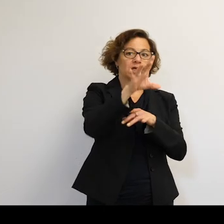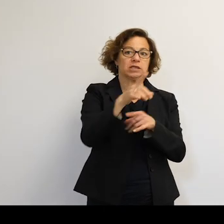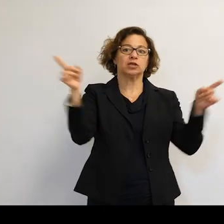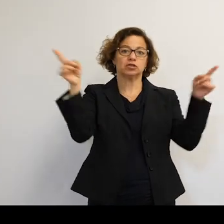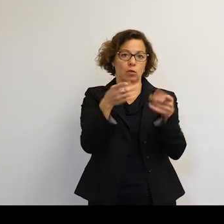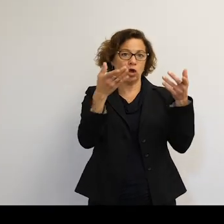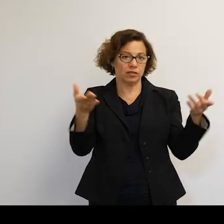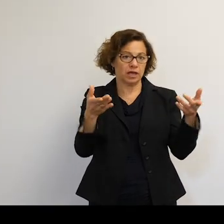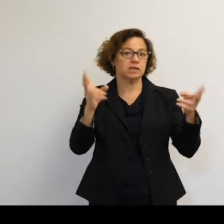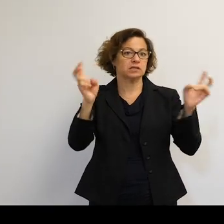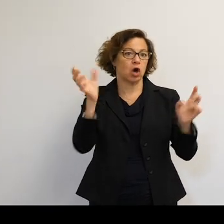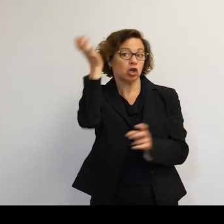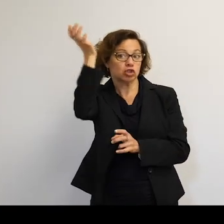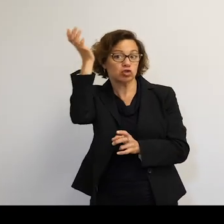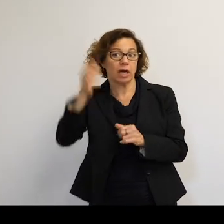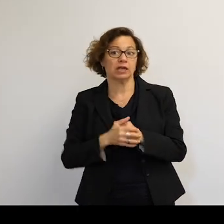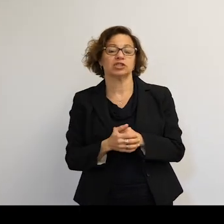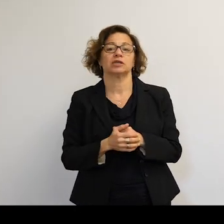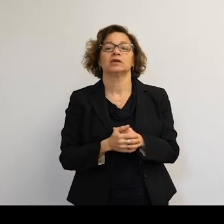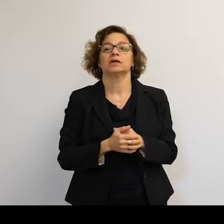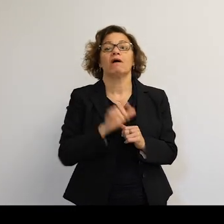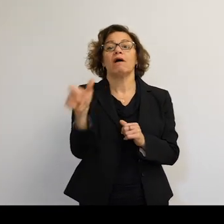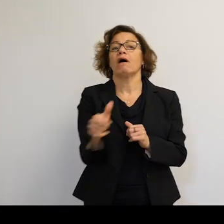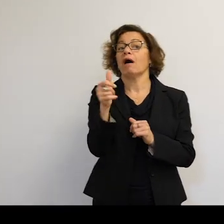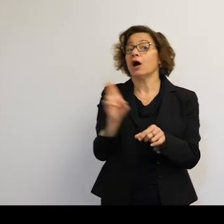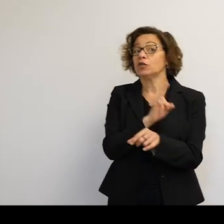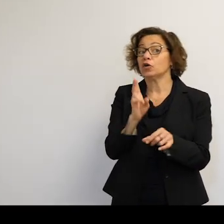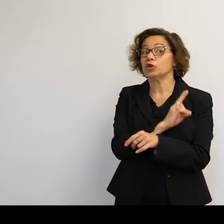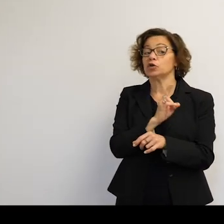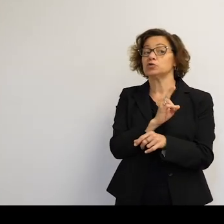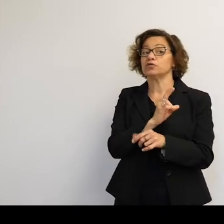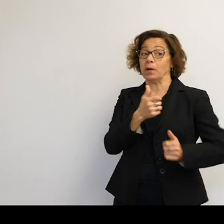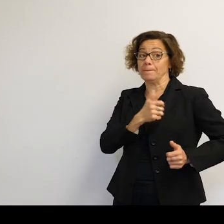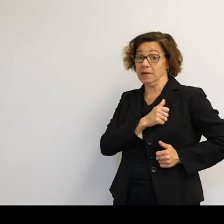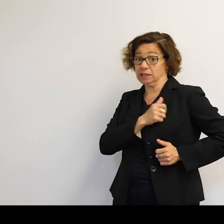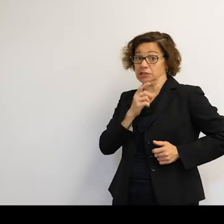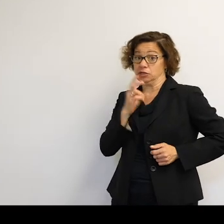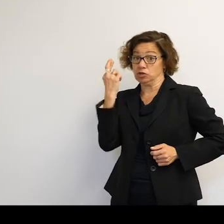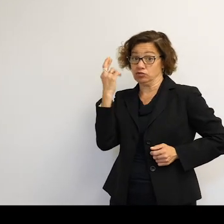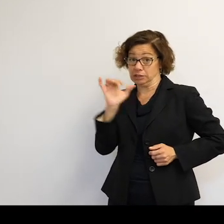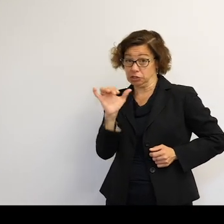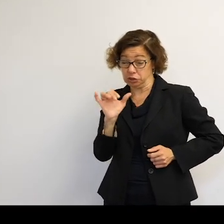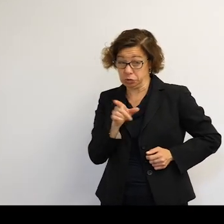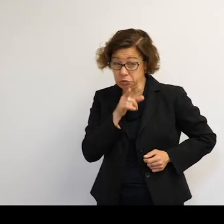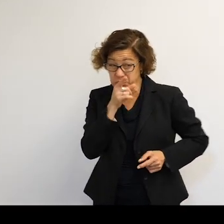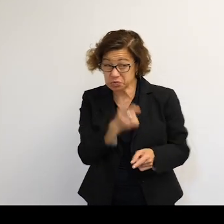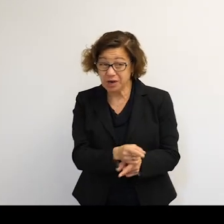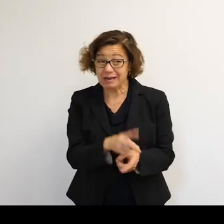But aren't they also dual use? Absolutely. Couldn't they be used in an offensive capability, too? So I mean, are these really being